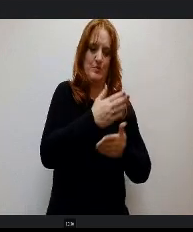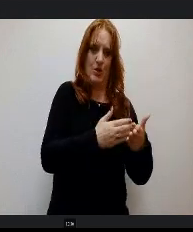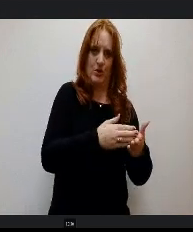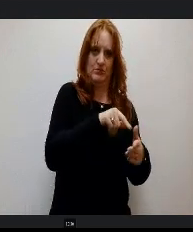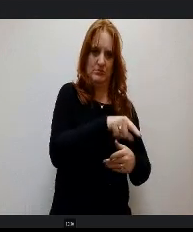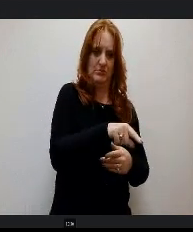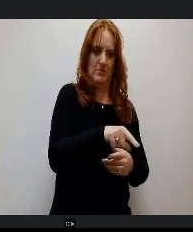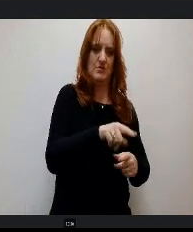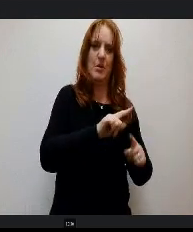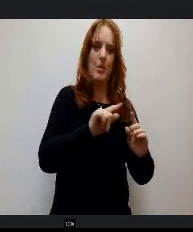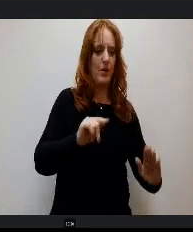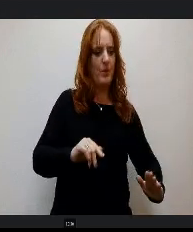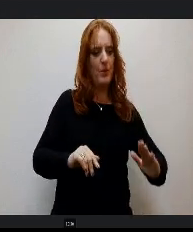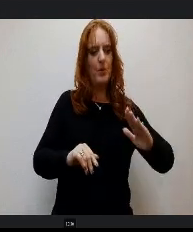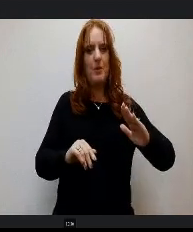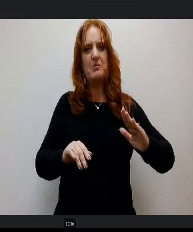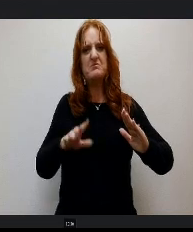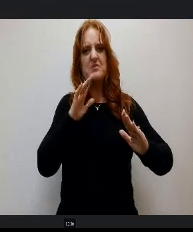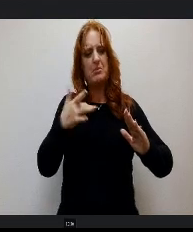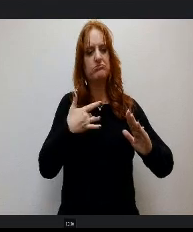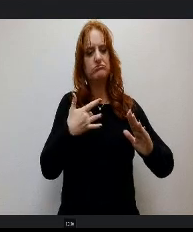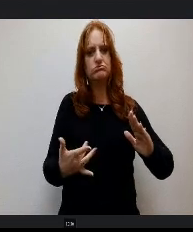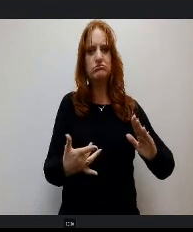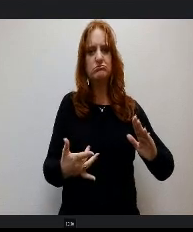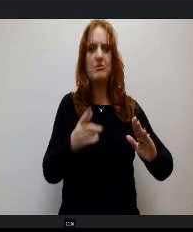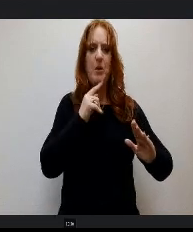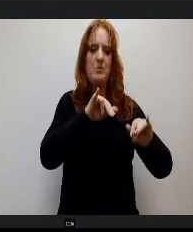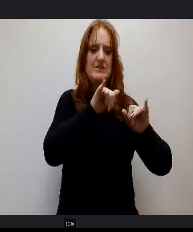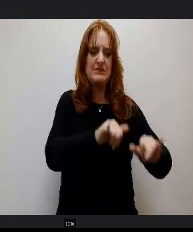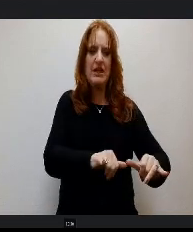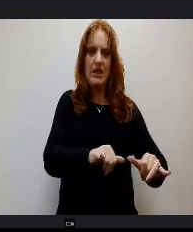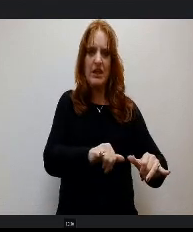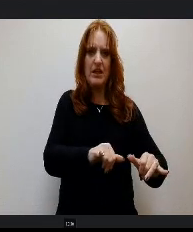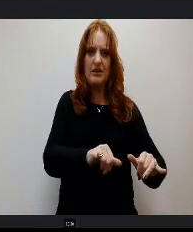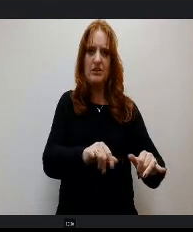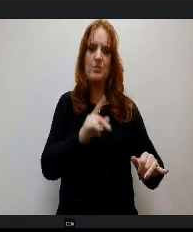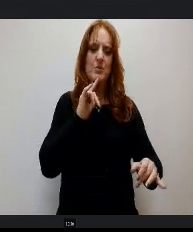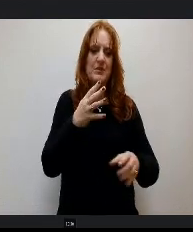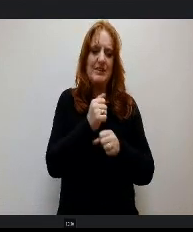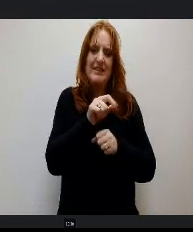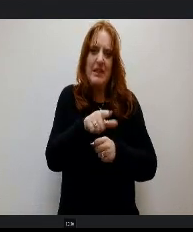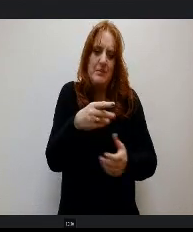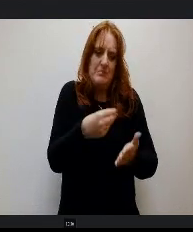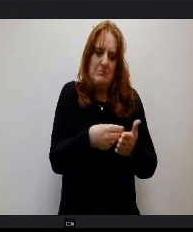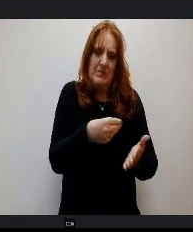So it's pretty typical and it'll stay on a spike we'll still get t those monies coming in through June. OK.